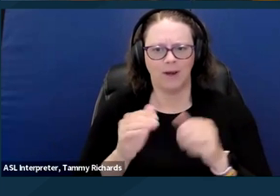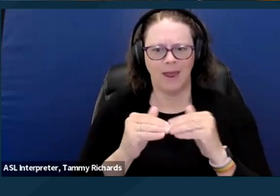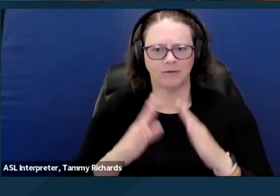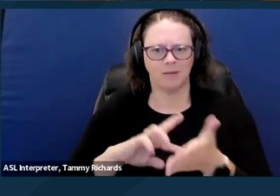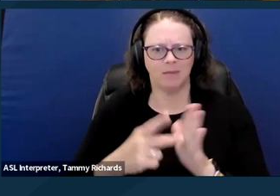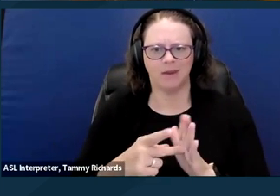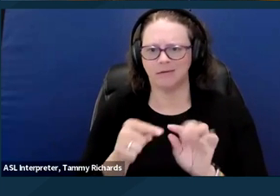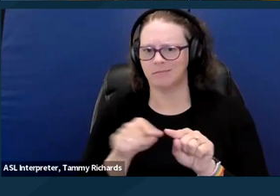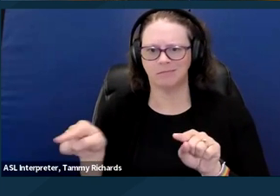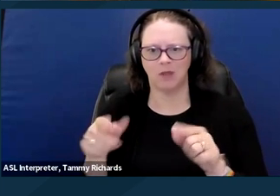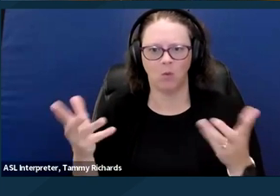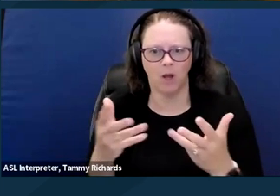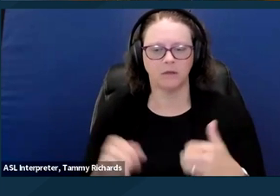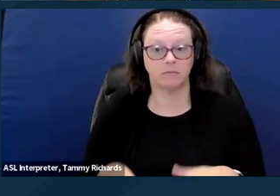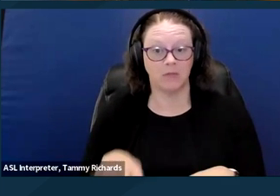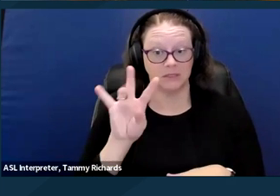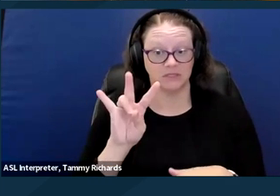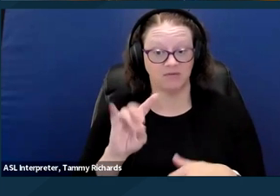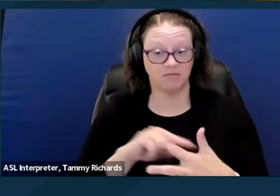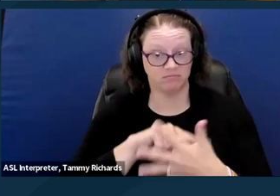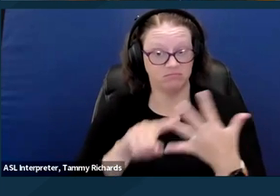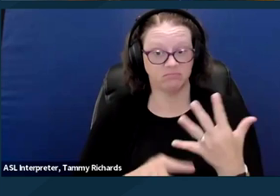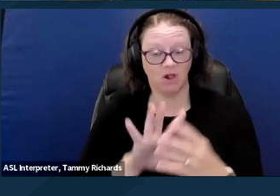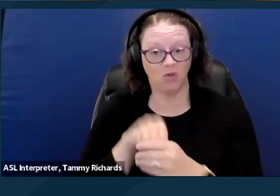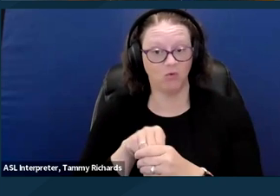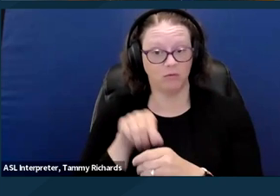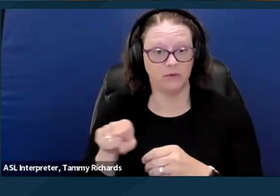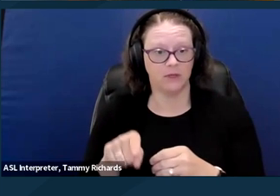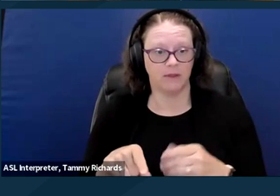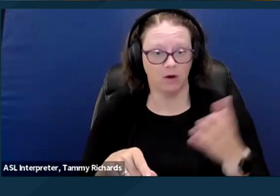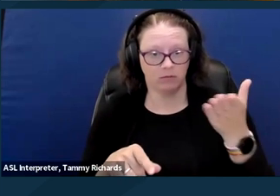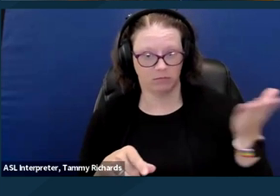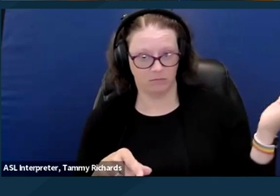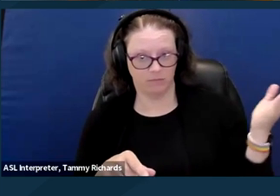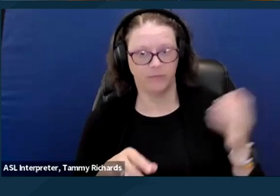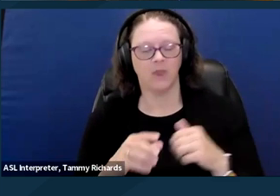The seven elements are enlarged on this slide. They are the security of tenure,